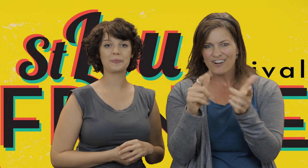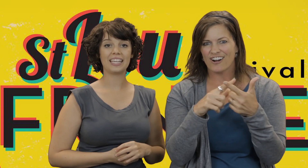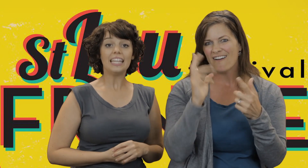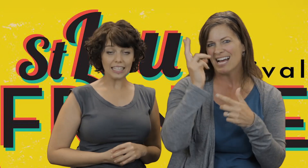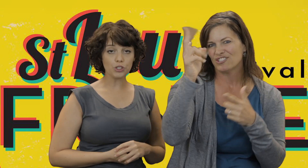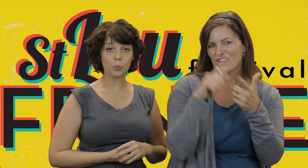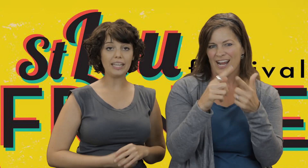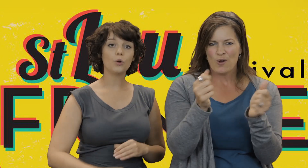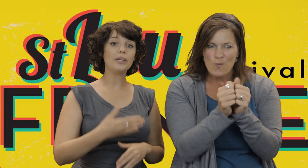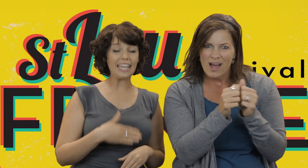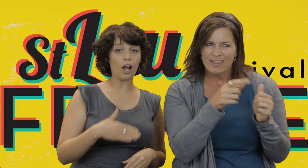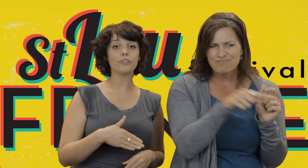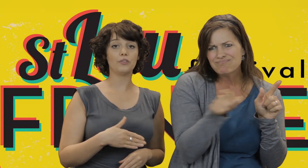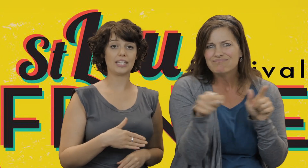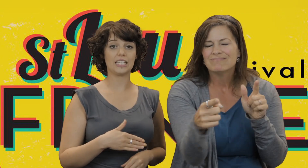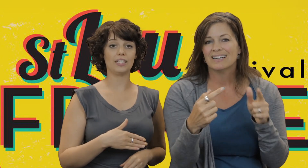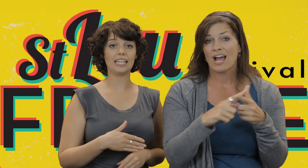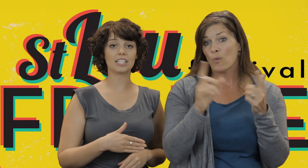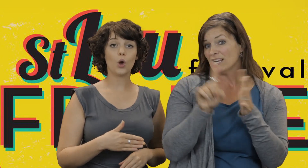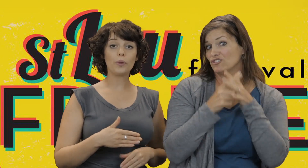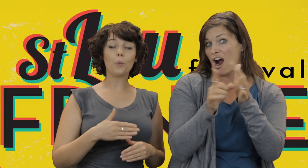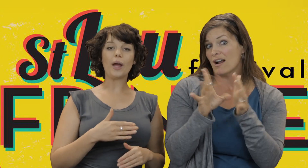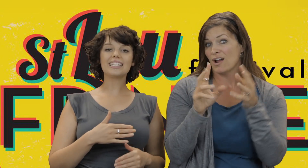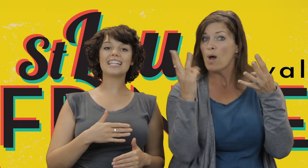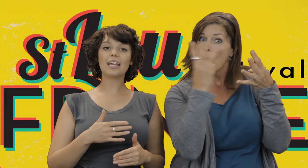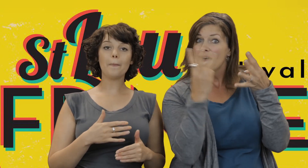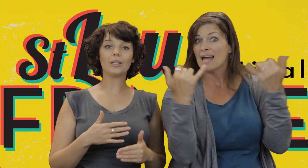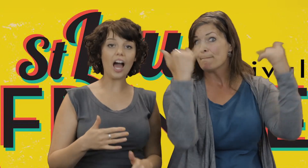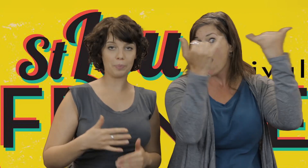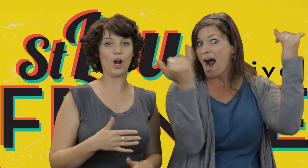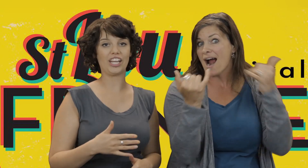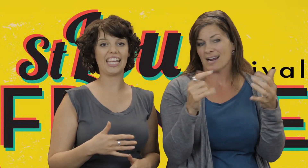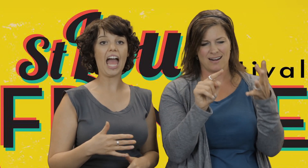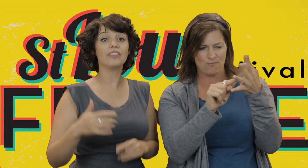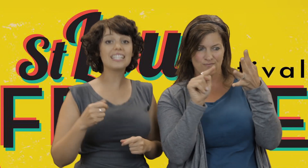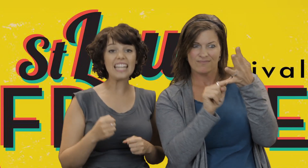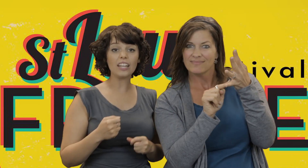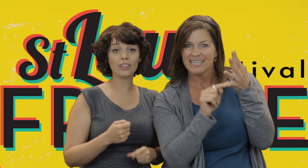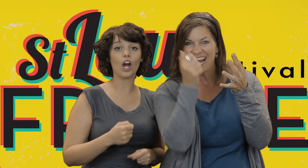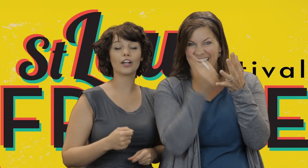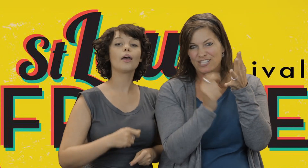Each week, we kick off the festivities with a Wednesday Block Party at the state-of-the-art